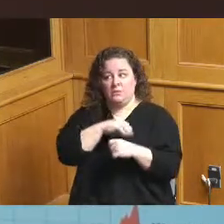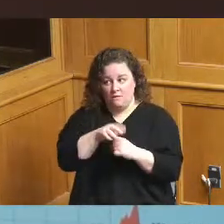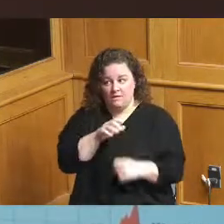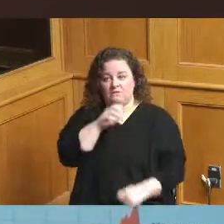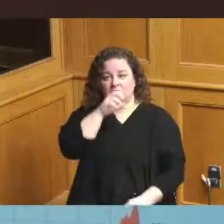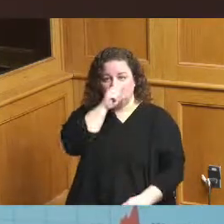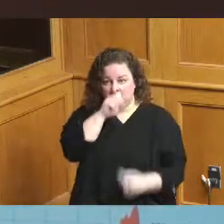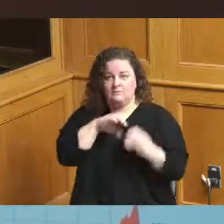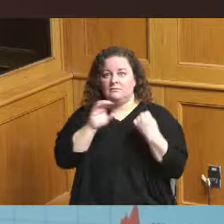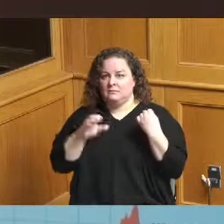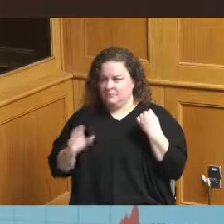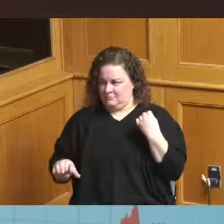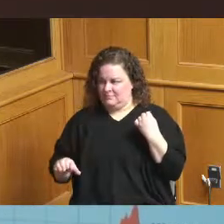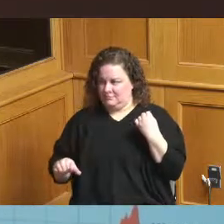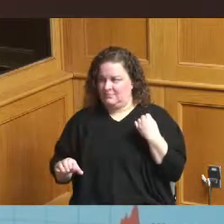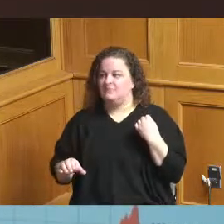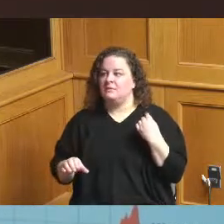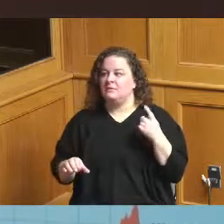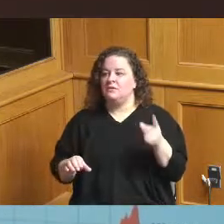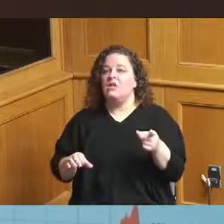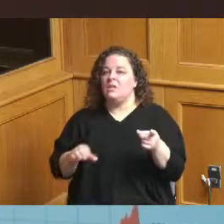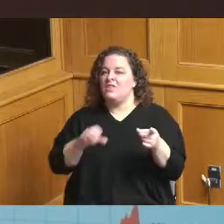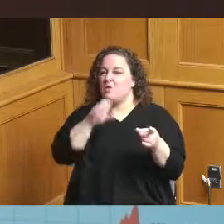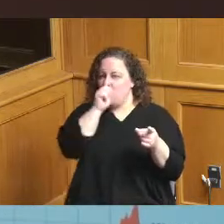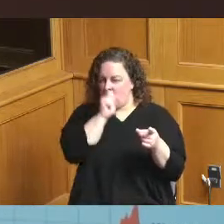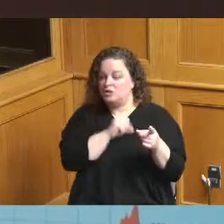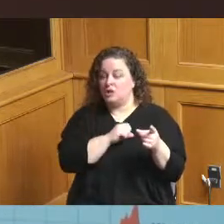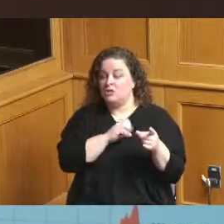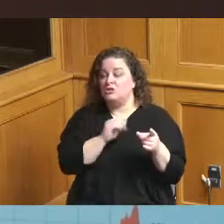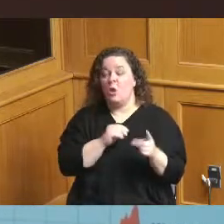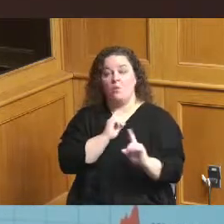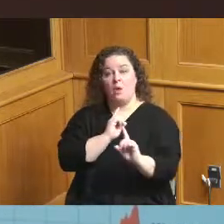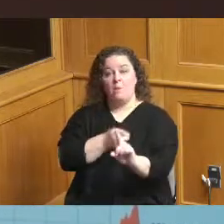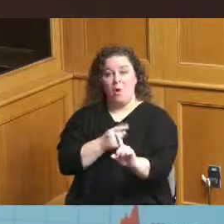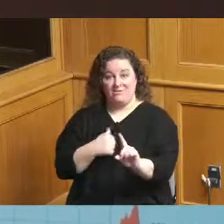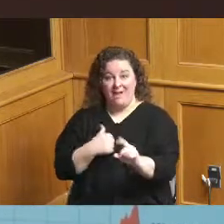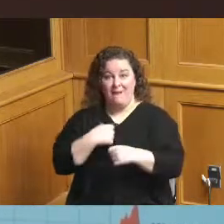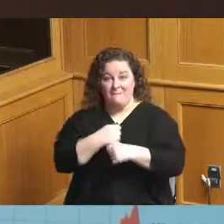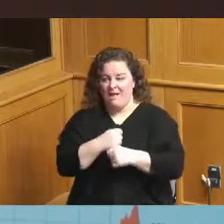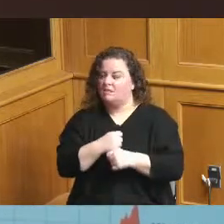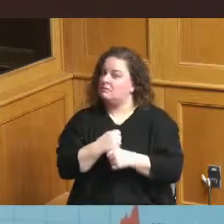ago but to the point that I've already made it is higher than any other peak in this pandemic we are